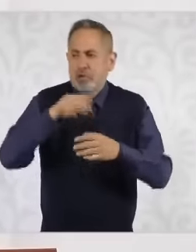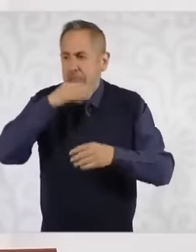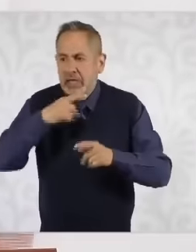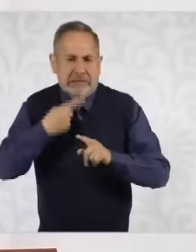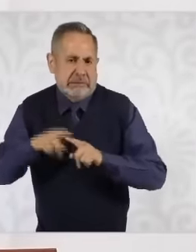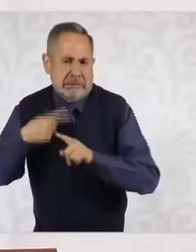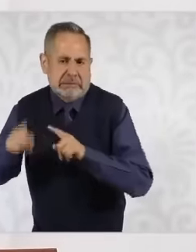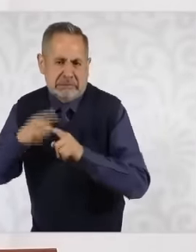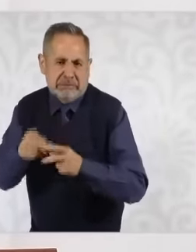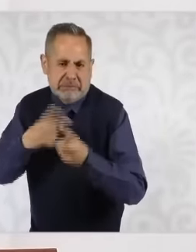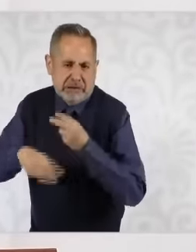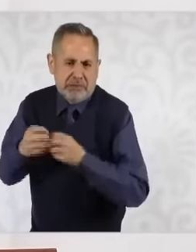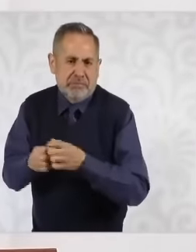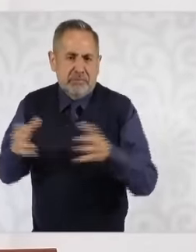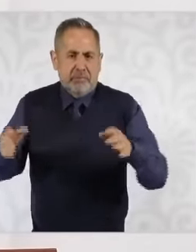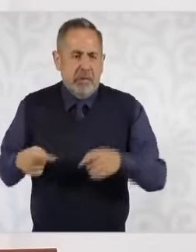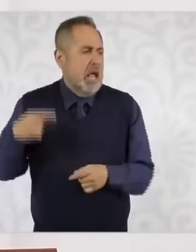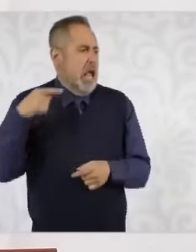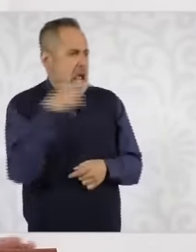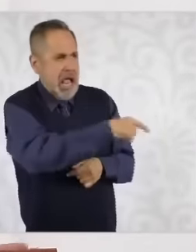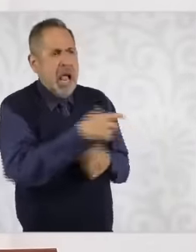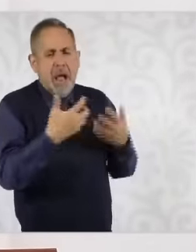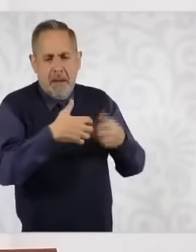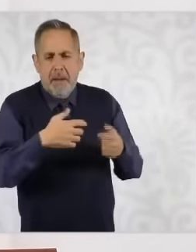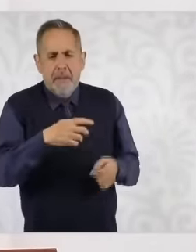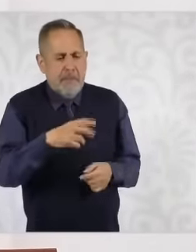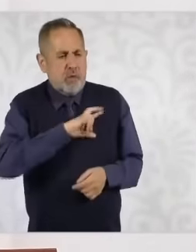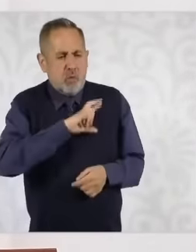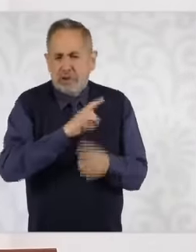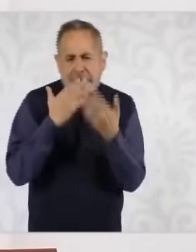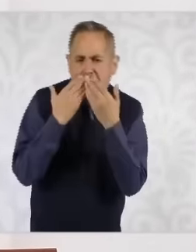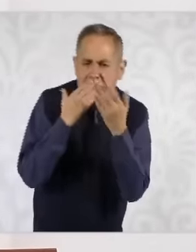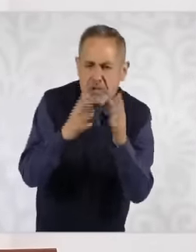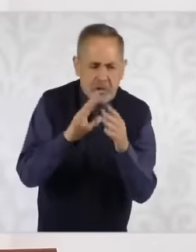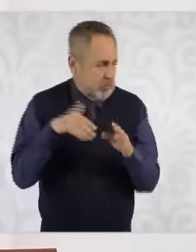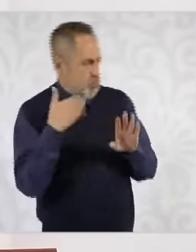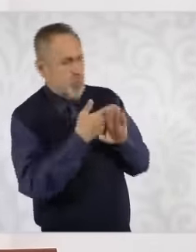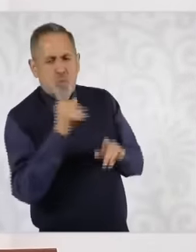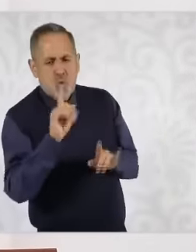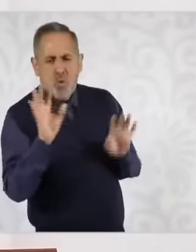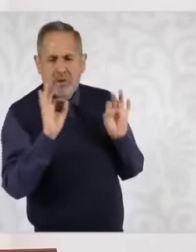Private companies have their role and it is very good. We do not have any problems. We have